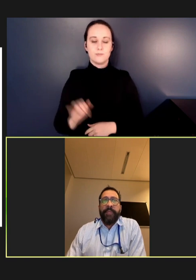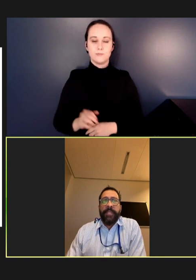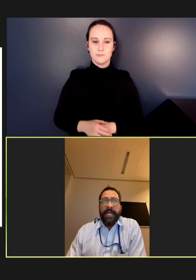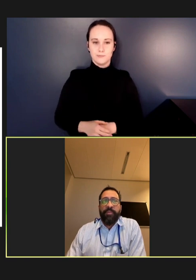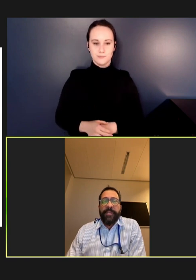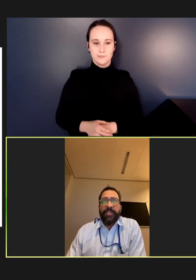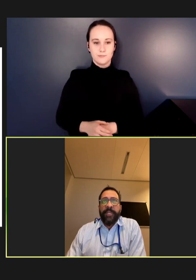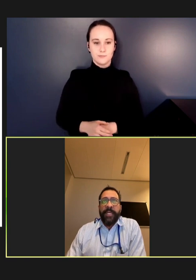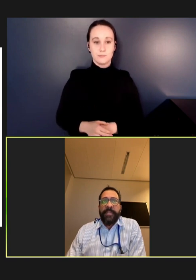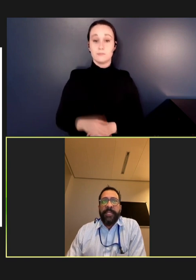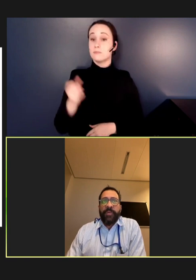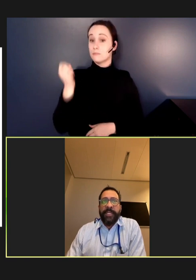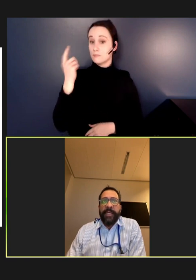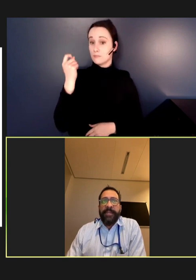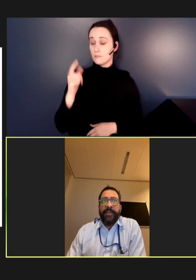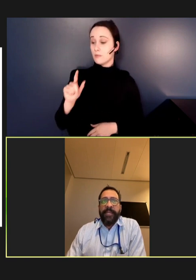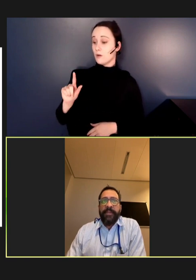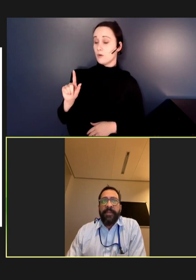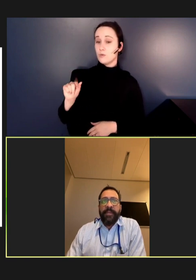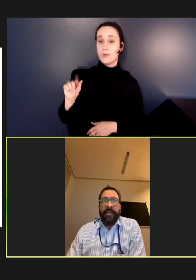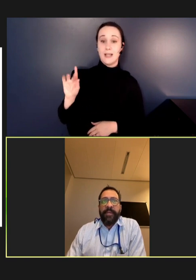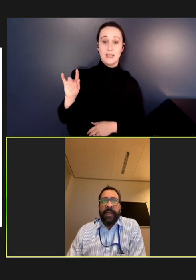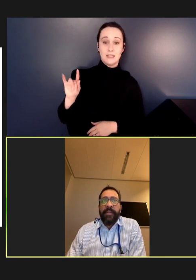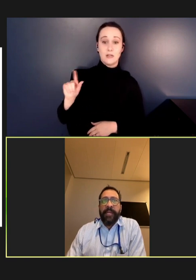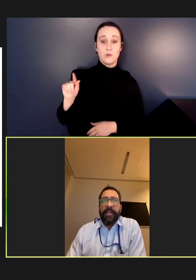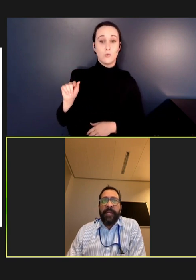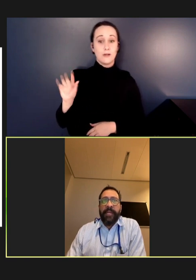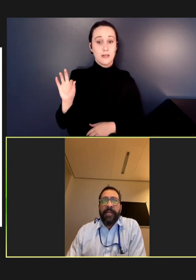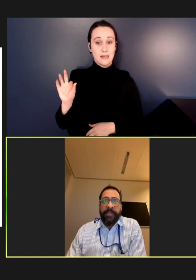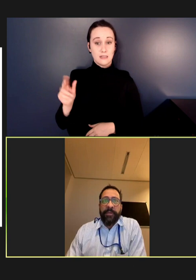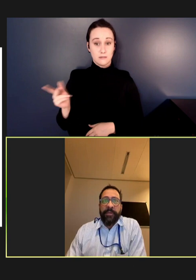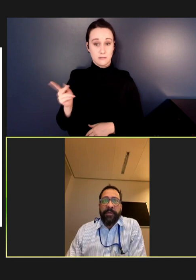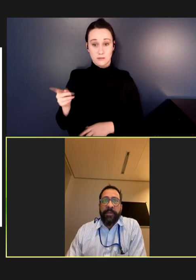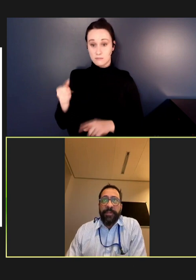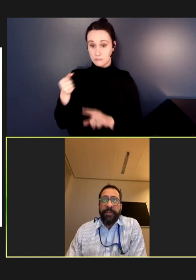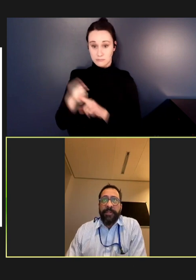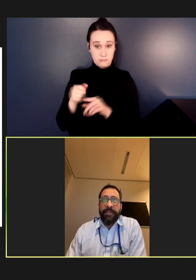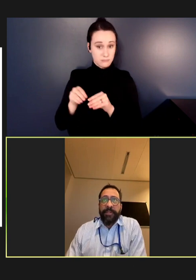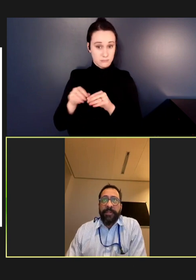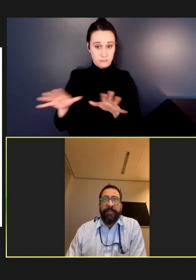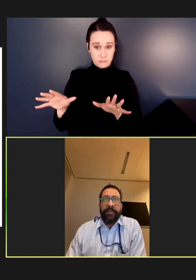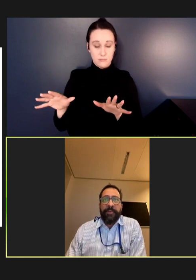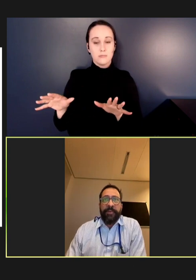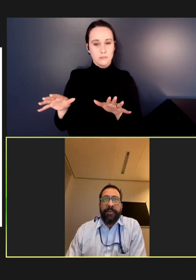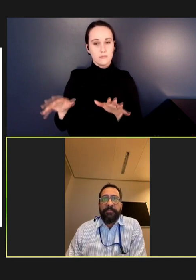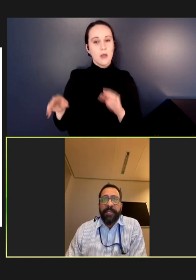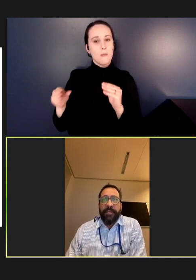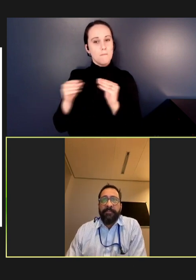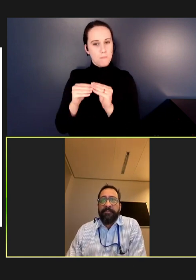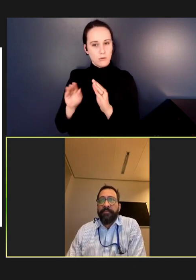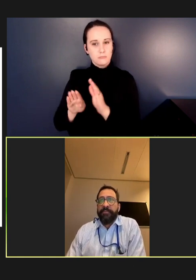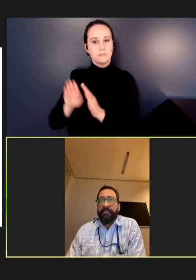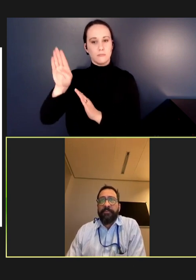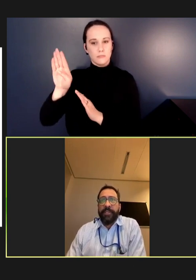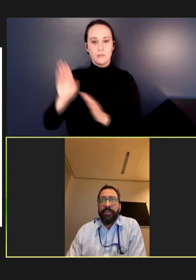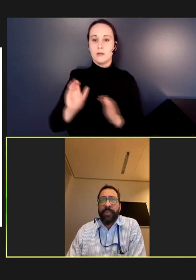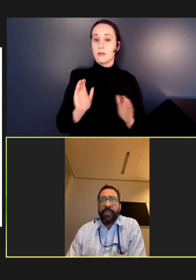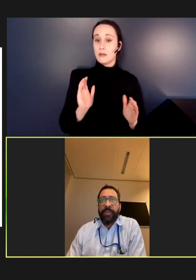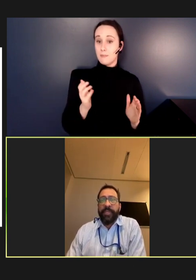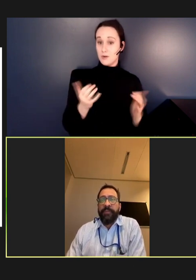But the outbreaks in 2018 and 2019 had a lot more cases than the current resurgence. During 2019,